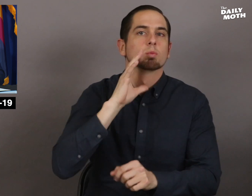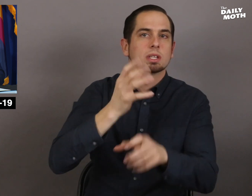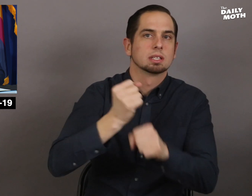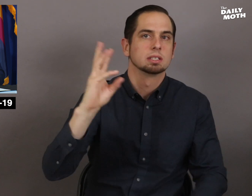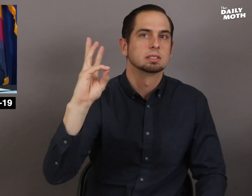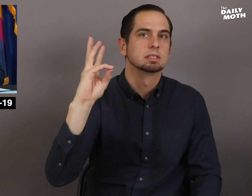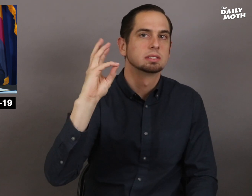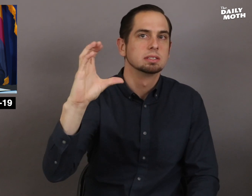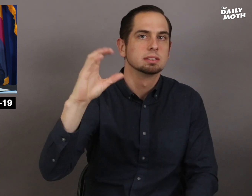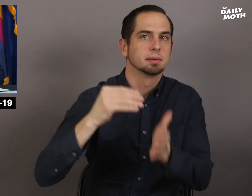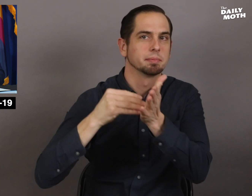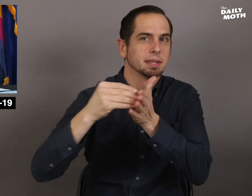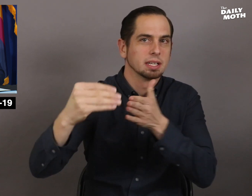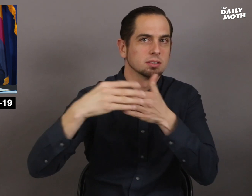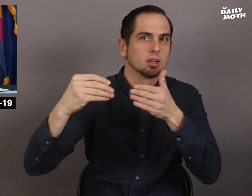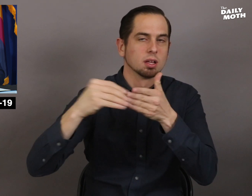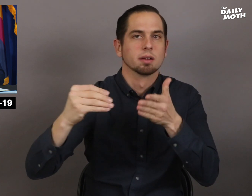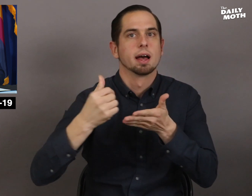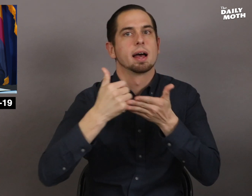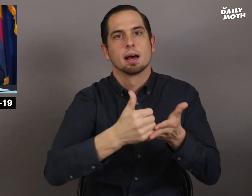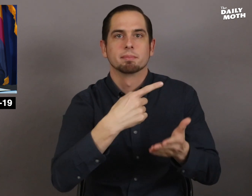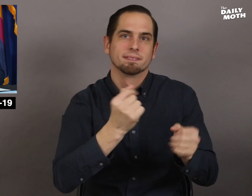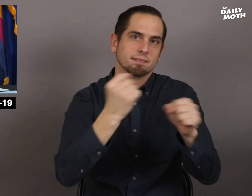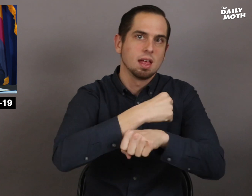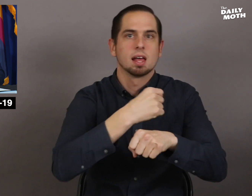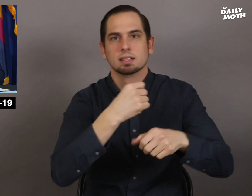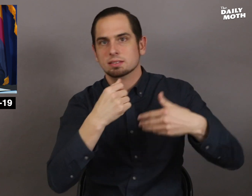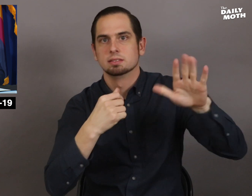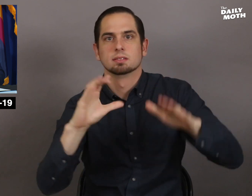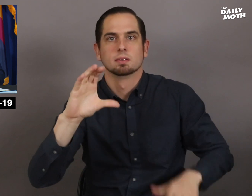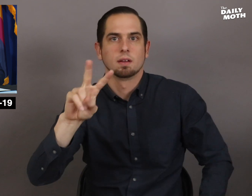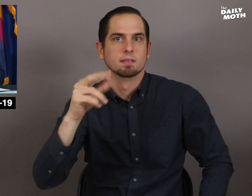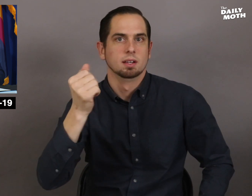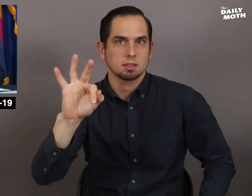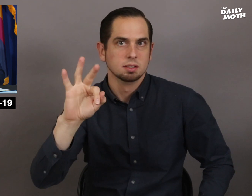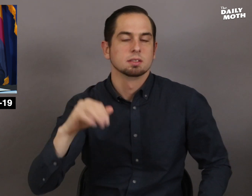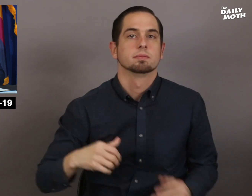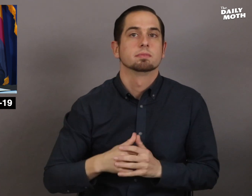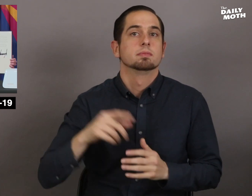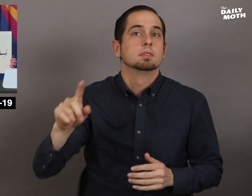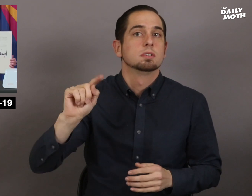that they would get $600 million to fight COVID-19.